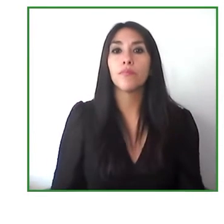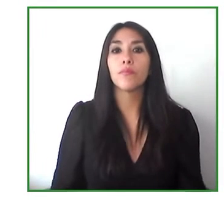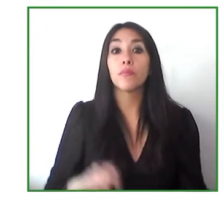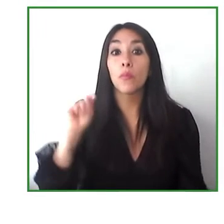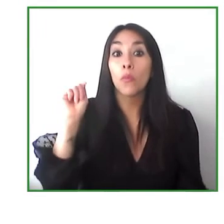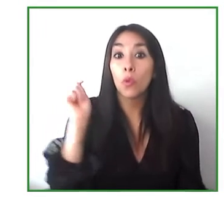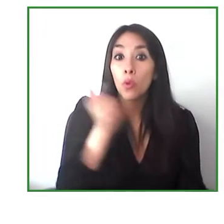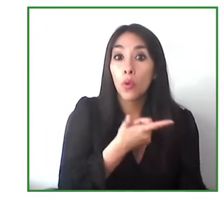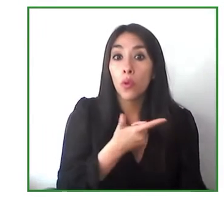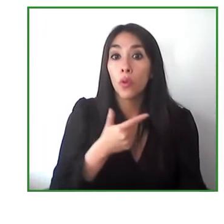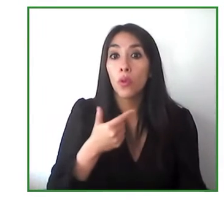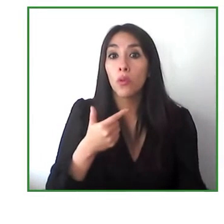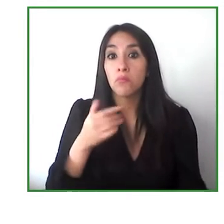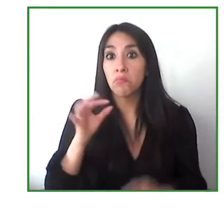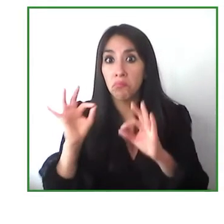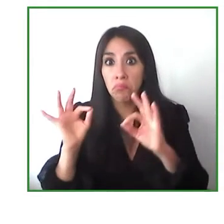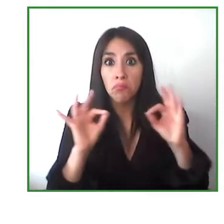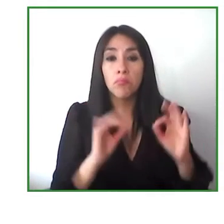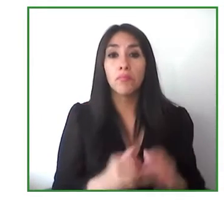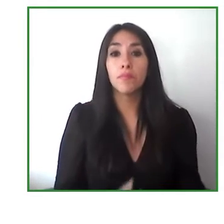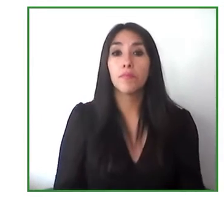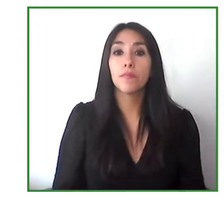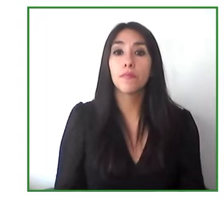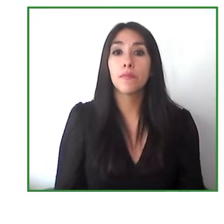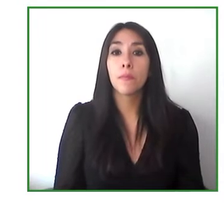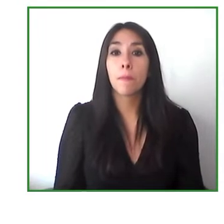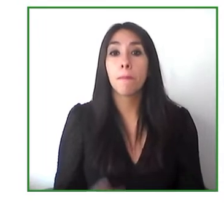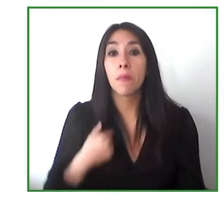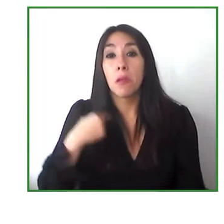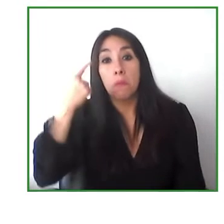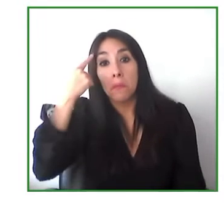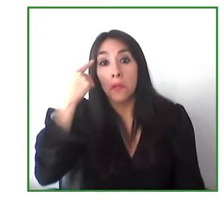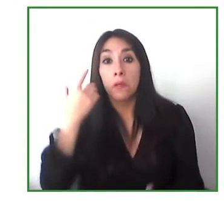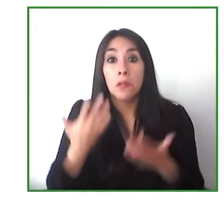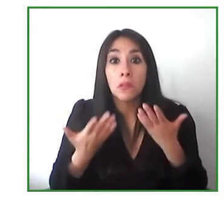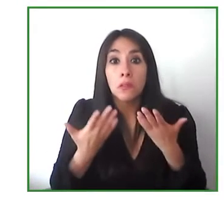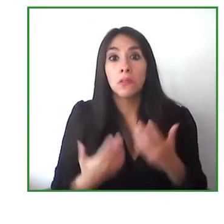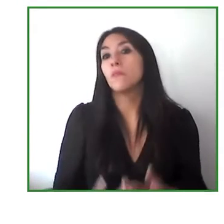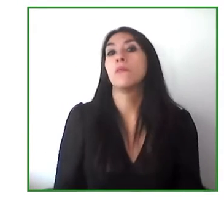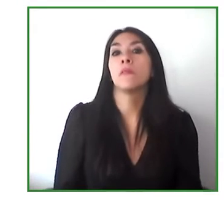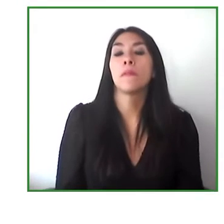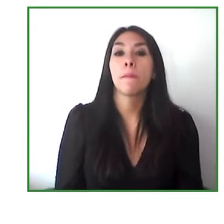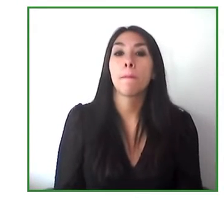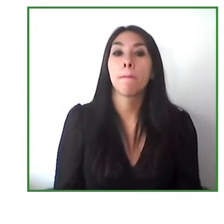considering because we think that's where we will improve